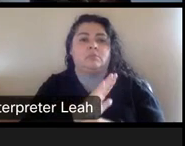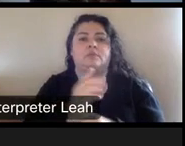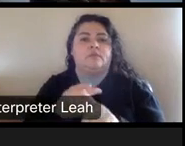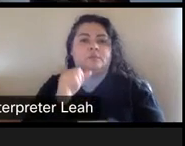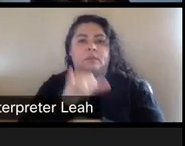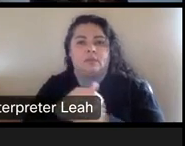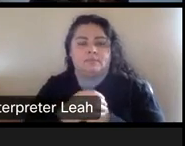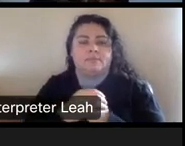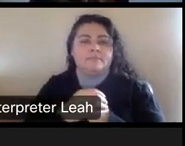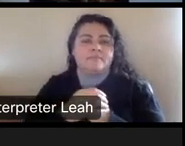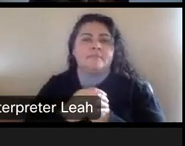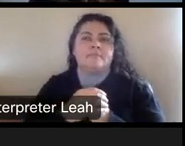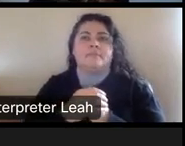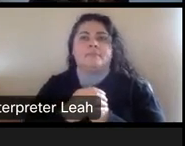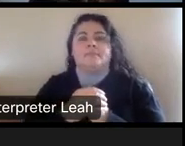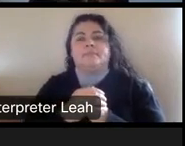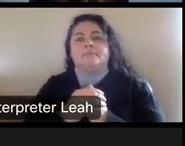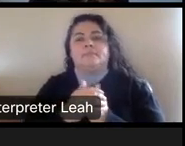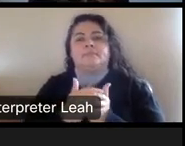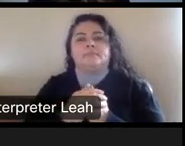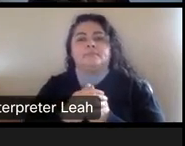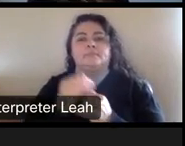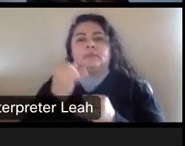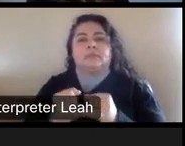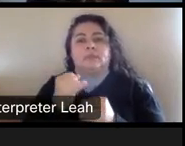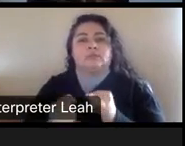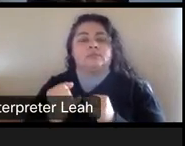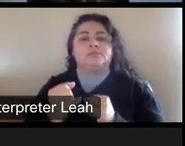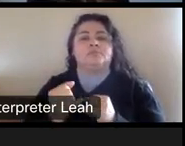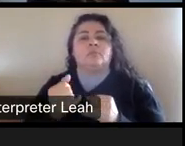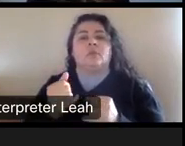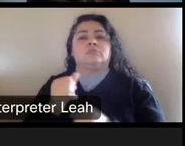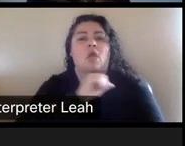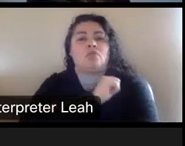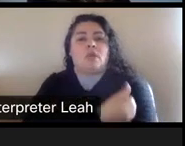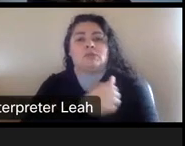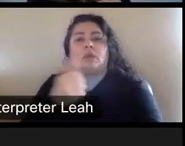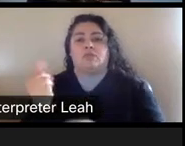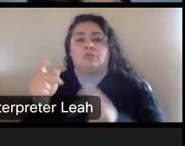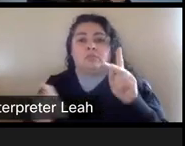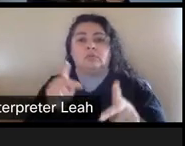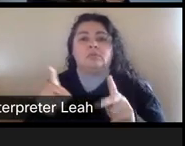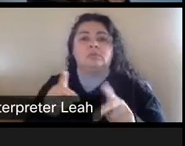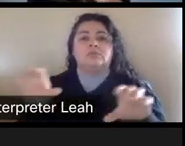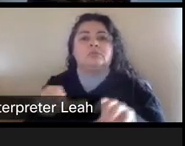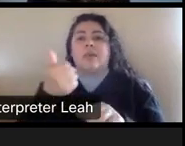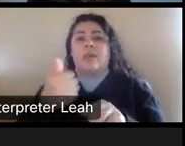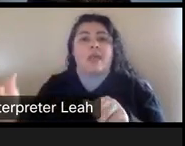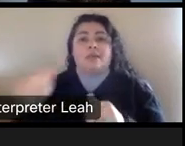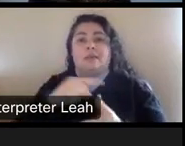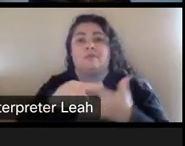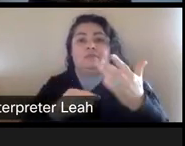Um, and and the last 1 is authorizing other individuals to carry out any of the above activities.